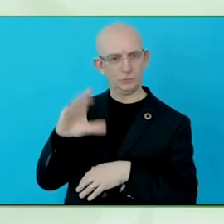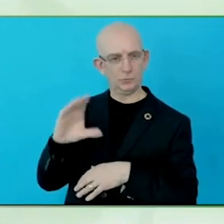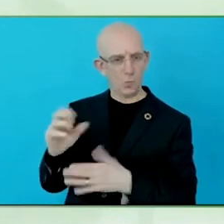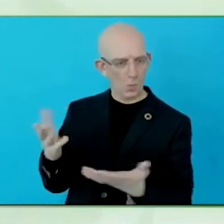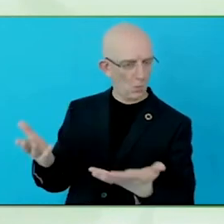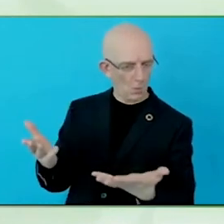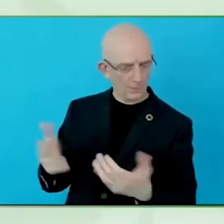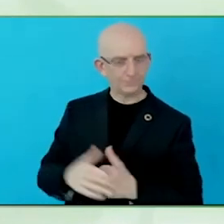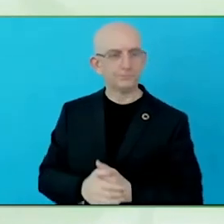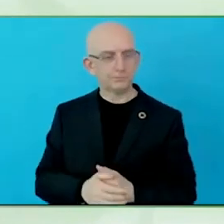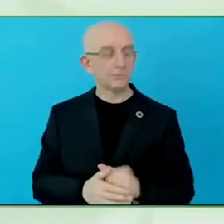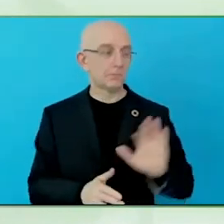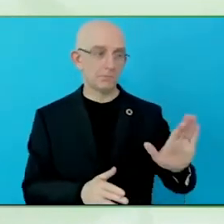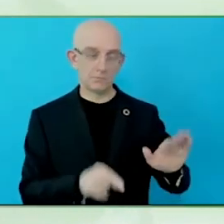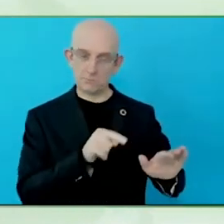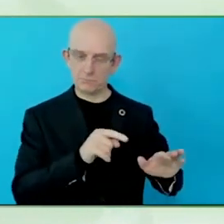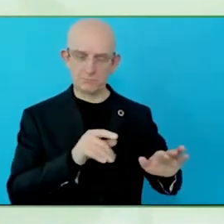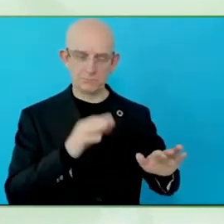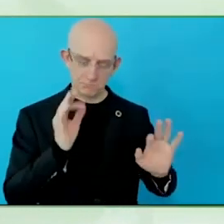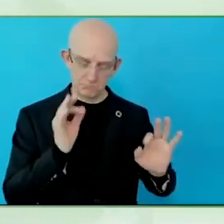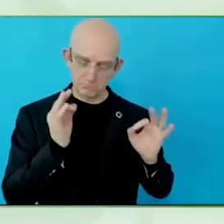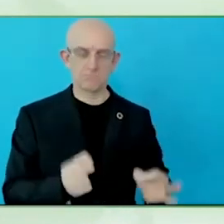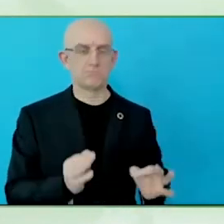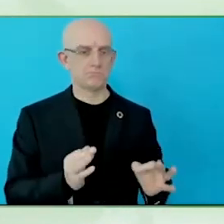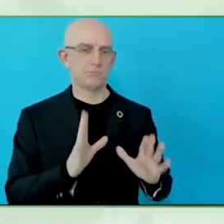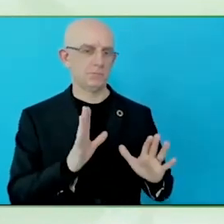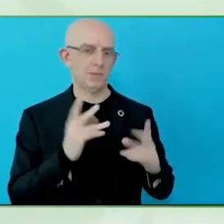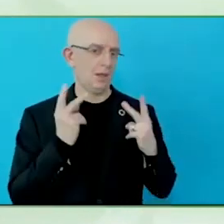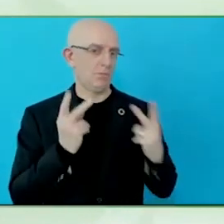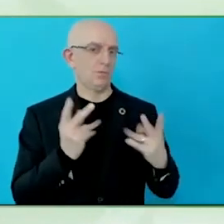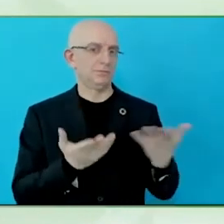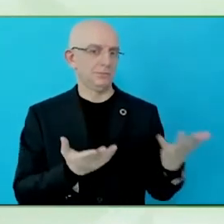experience should -- which should be shared with the world, including people with disabilities.